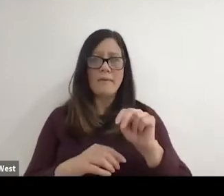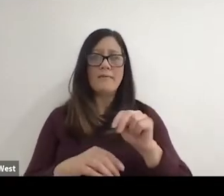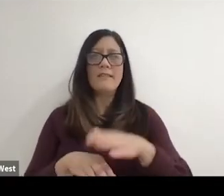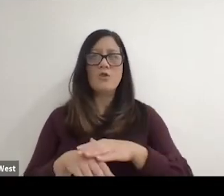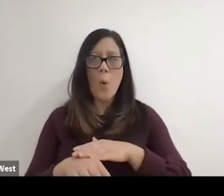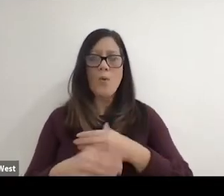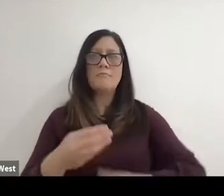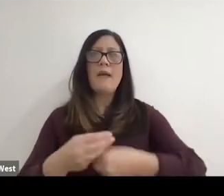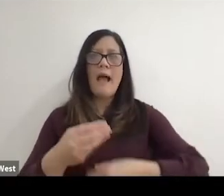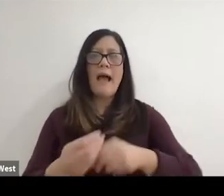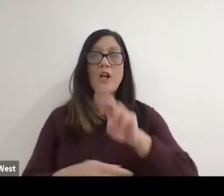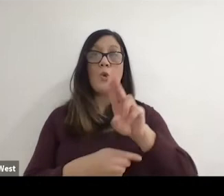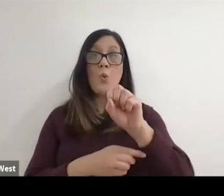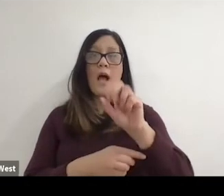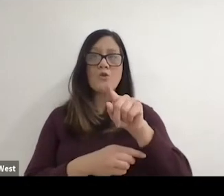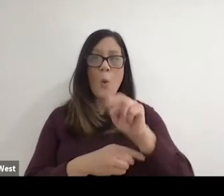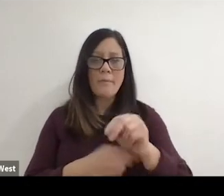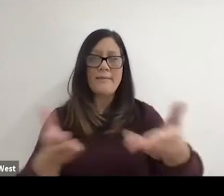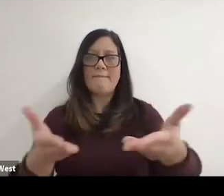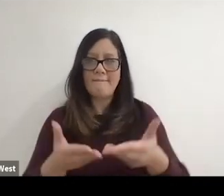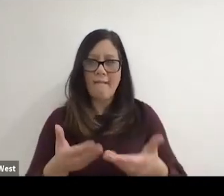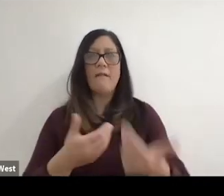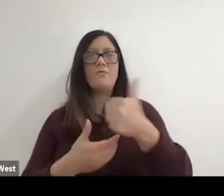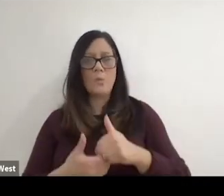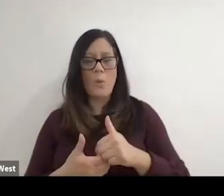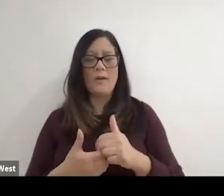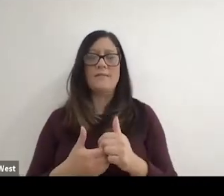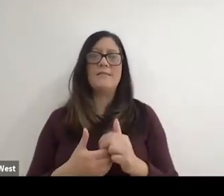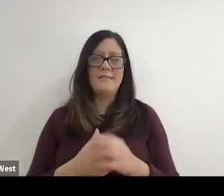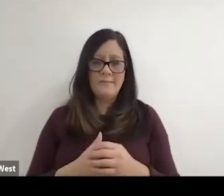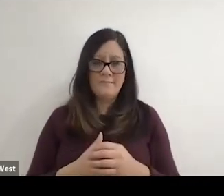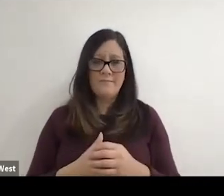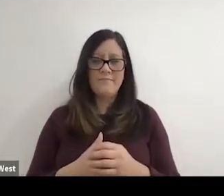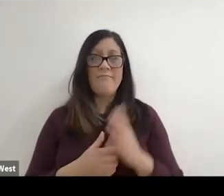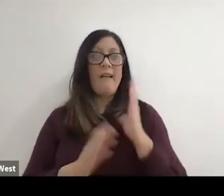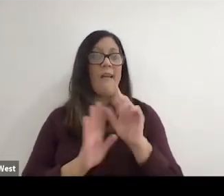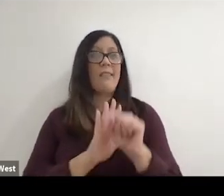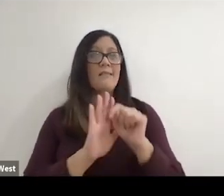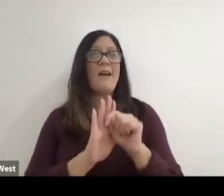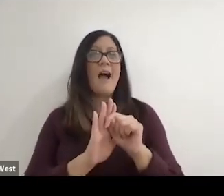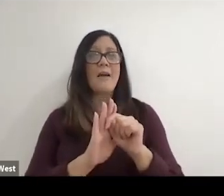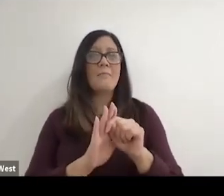Then the US Open brought us in and then by that time we were our foundation no longer existed.